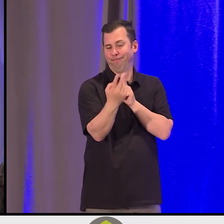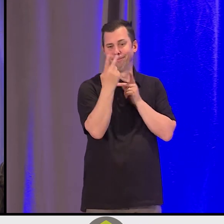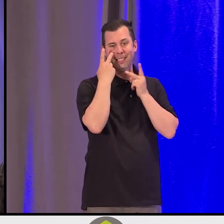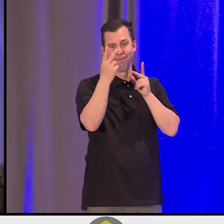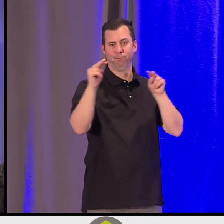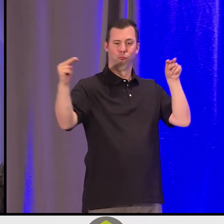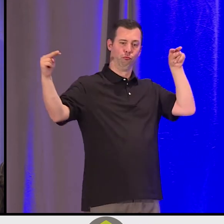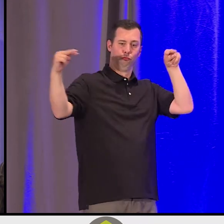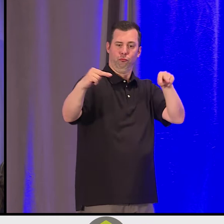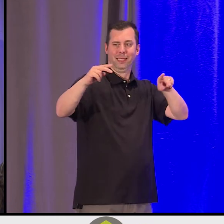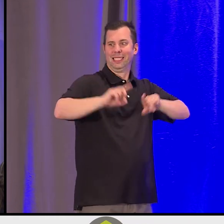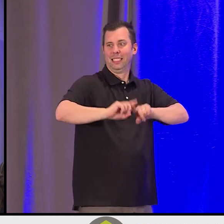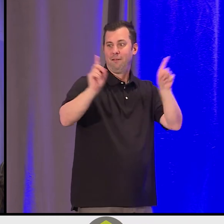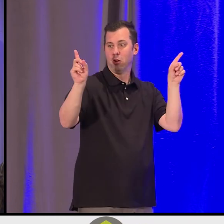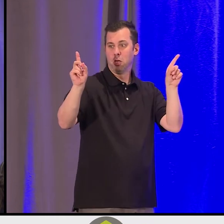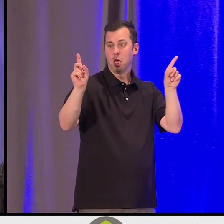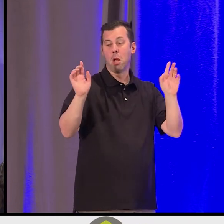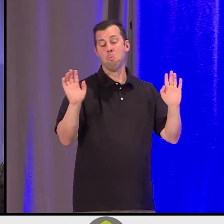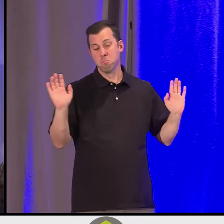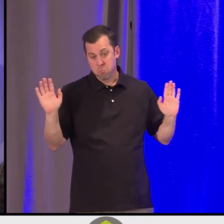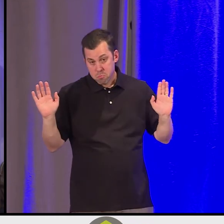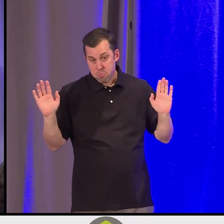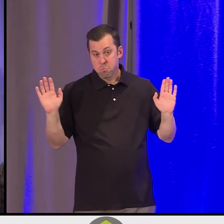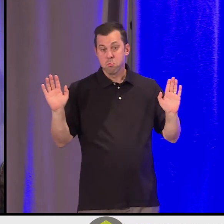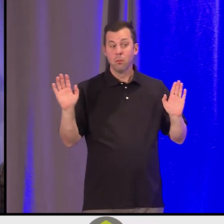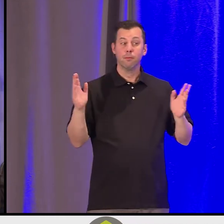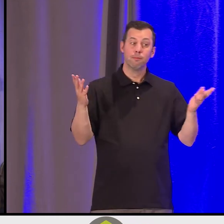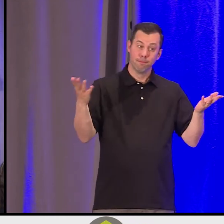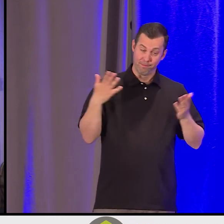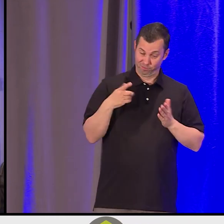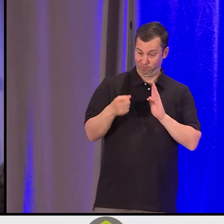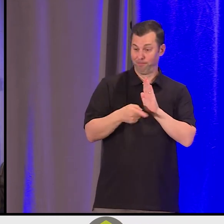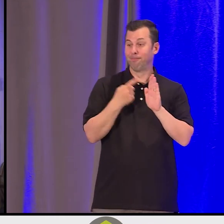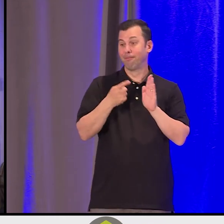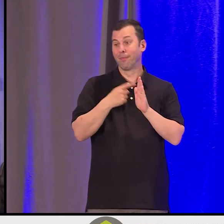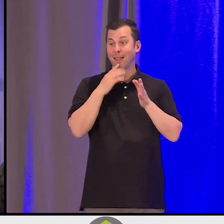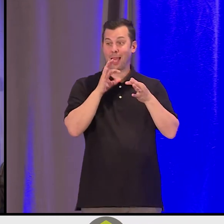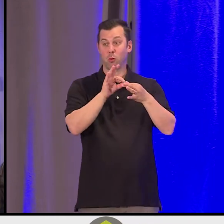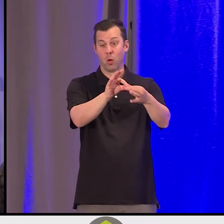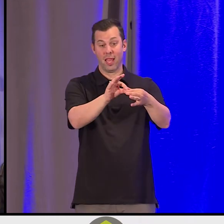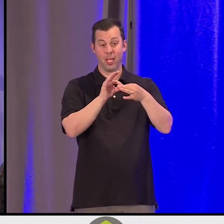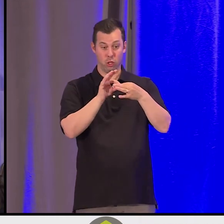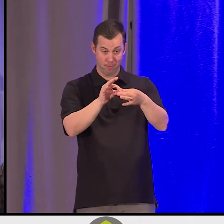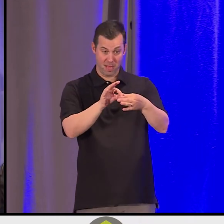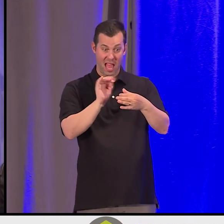that we can't have good boundaries, and some relationships have to end. Because that is loving, that is compassionate.